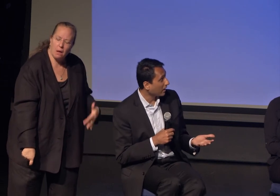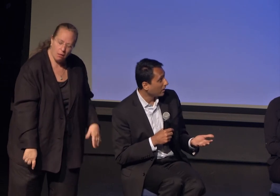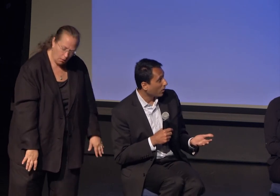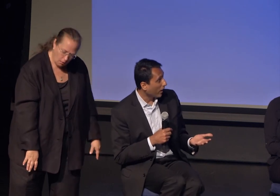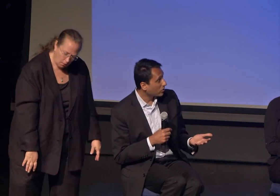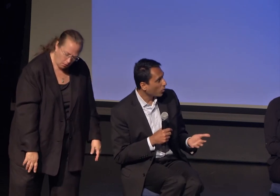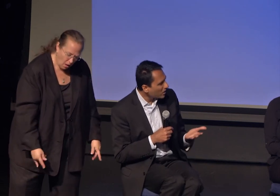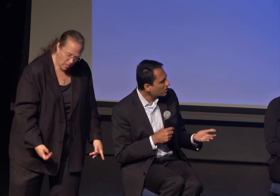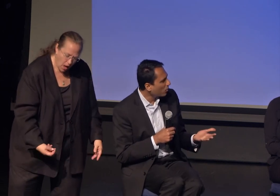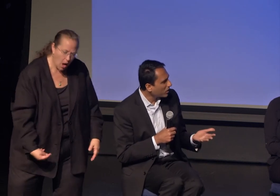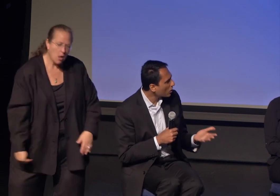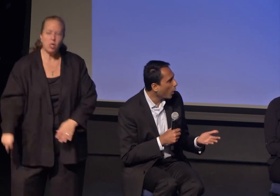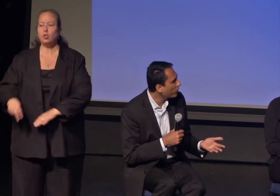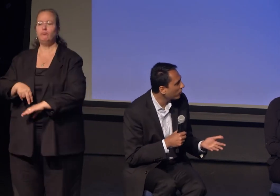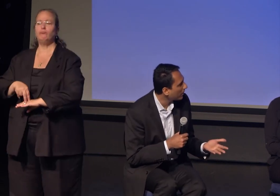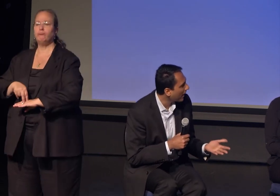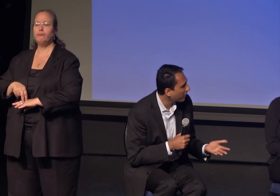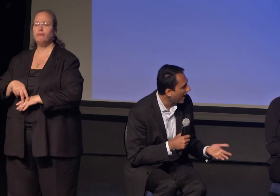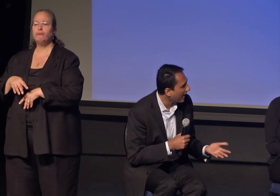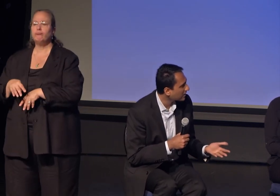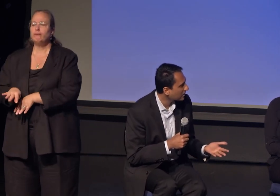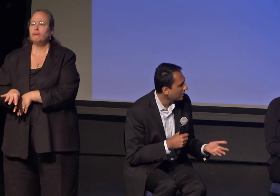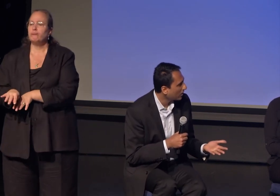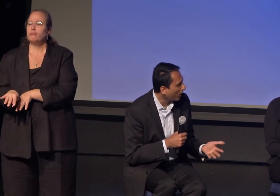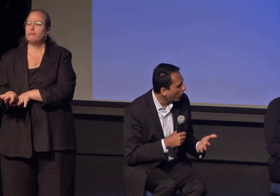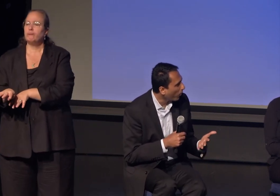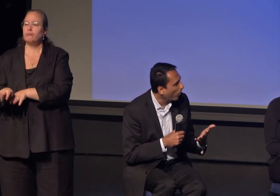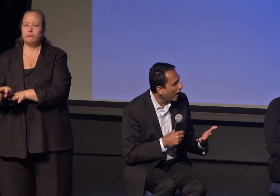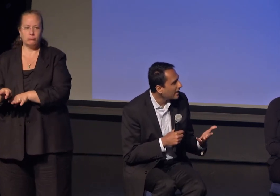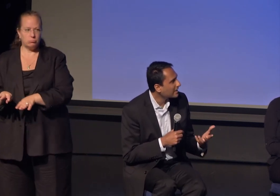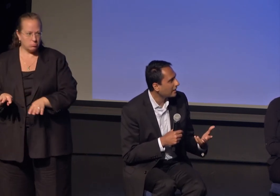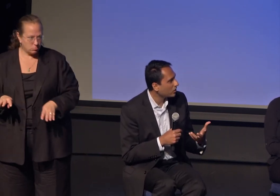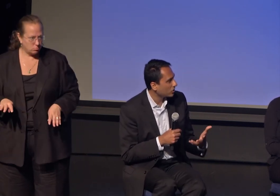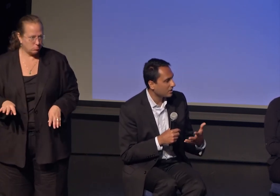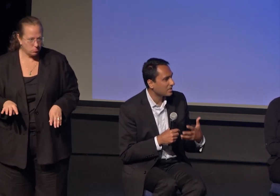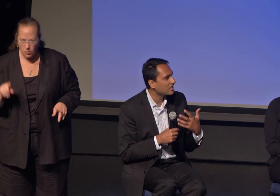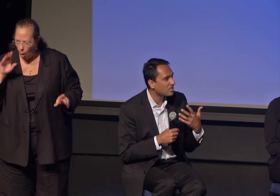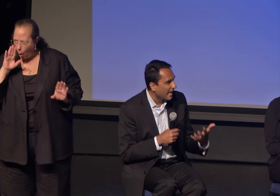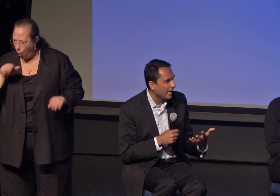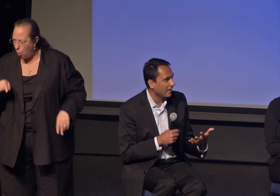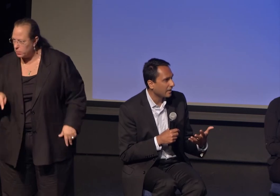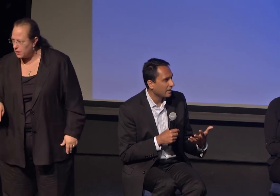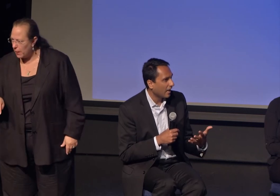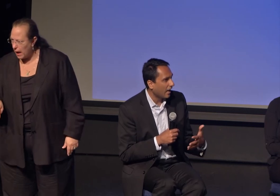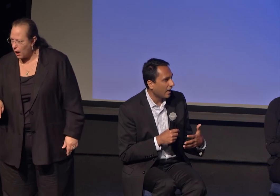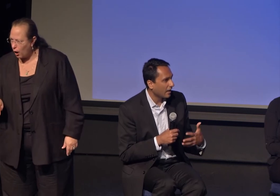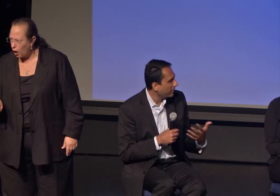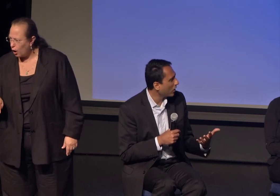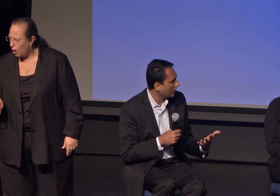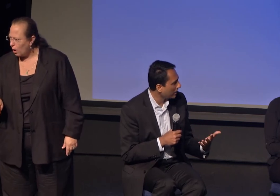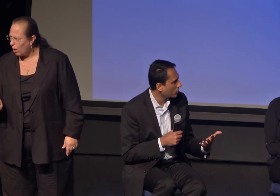What's hopeful about that? Why is that not just a stain on American history?